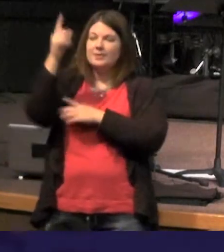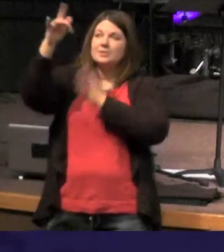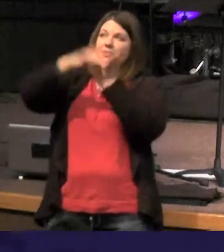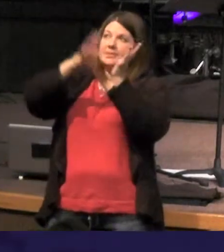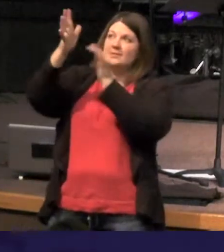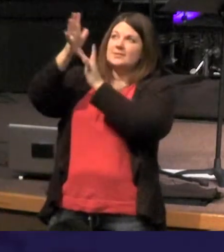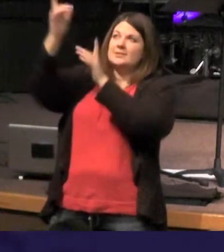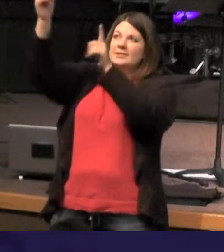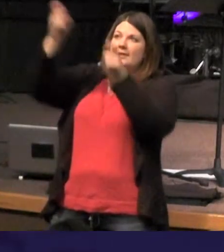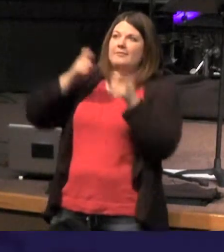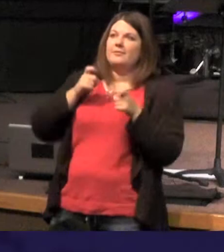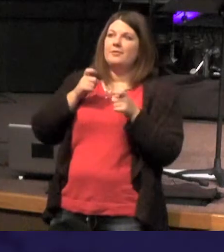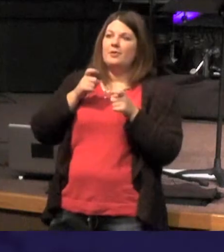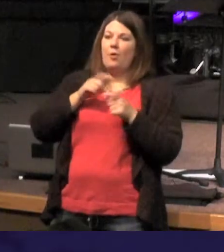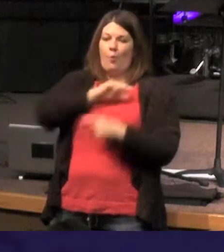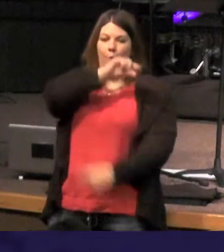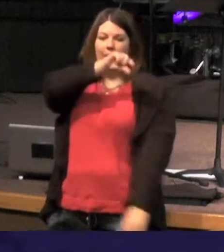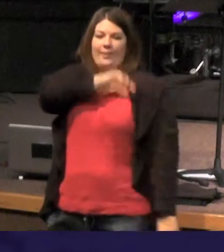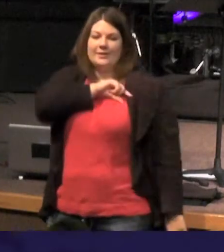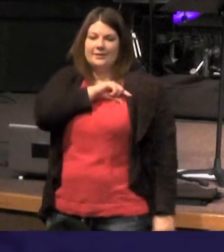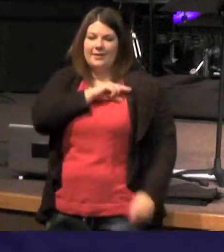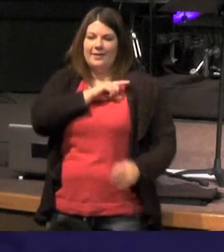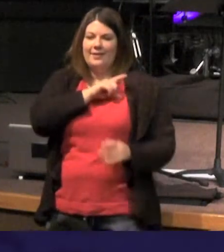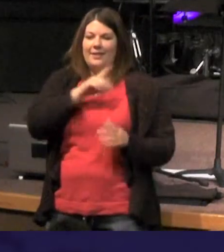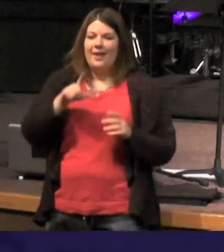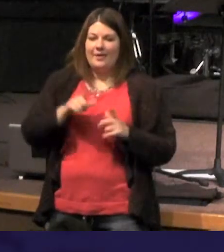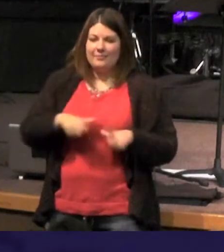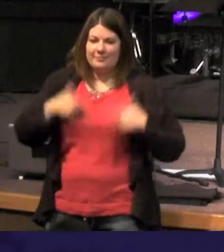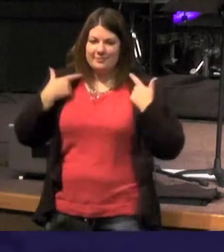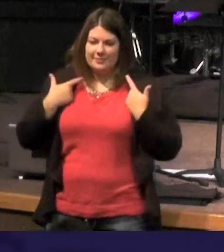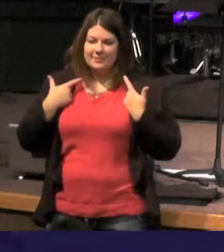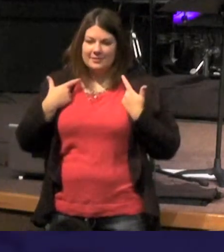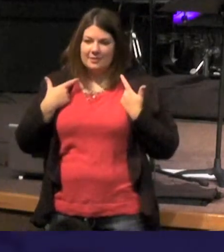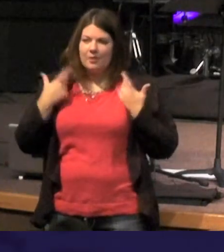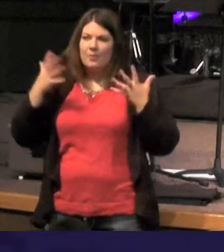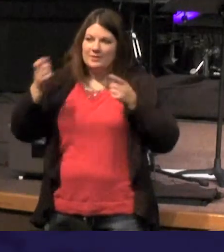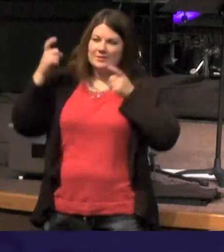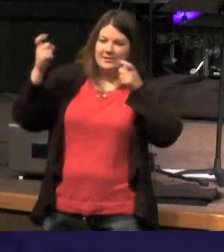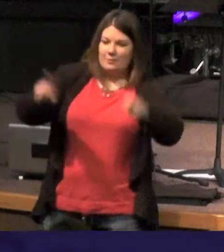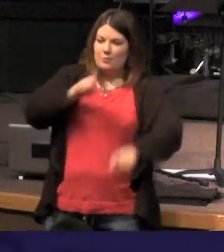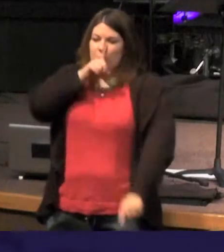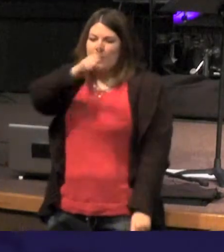quality of life - Jesus wants to give you real life now